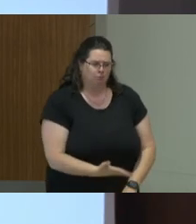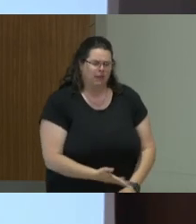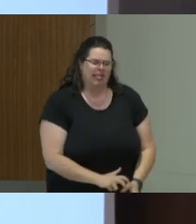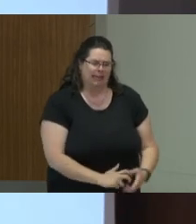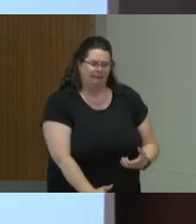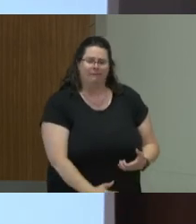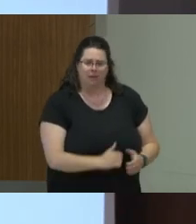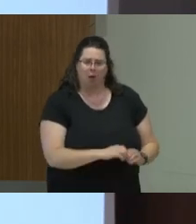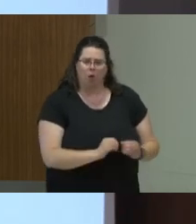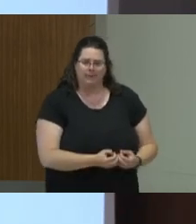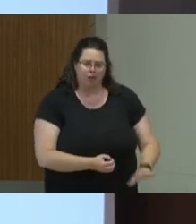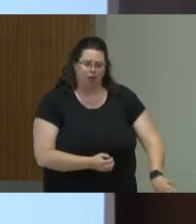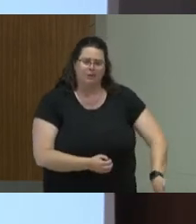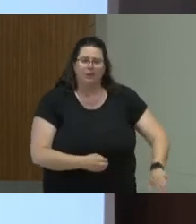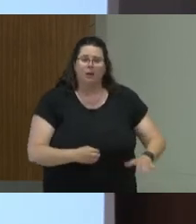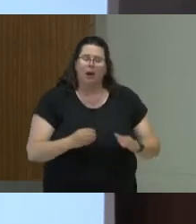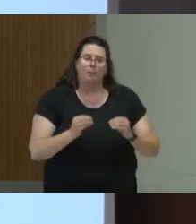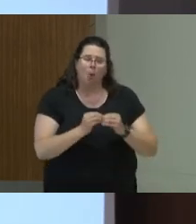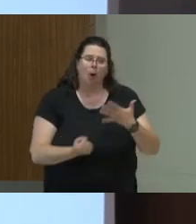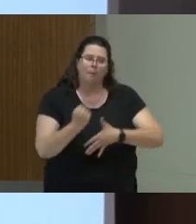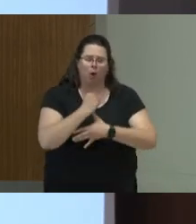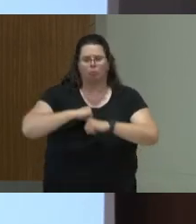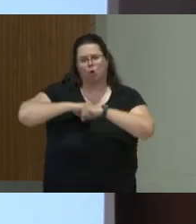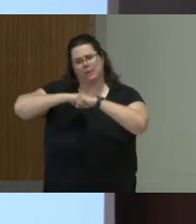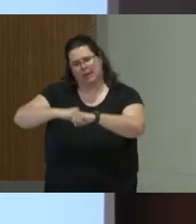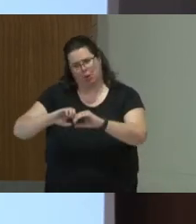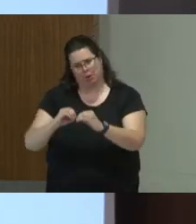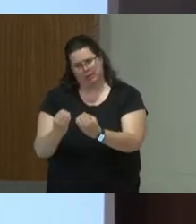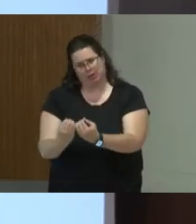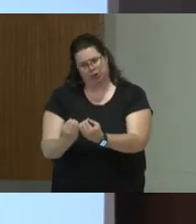that protecting the organization is in their better interest than dealing with the case.